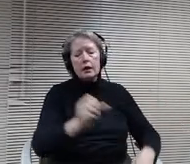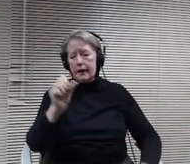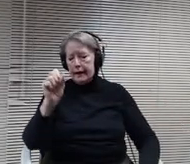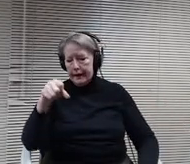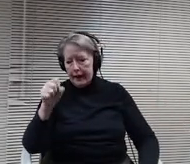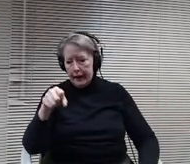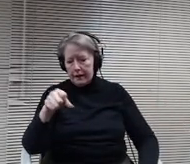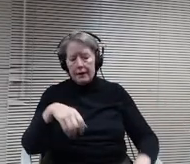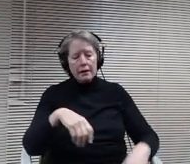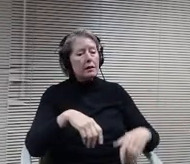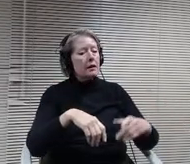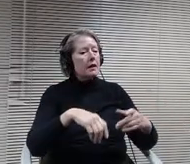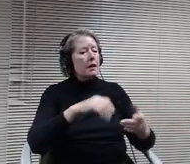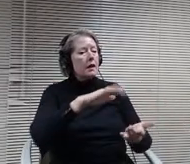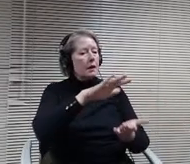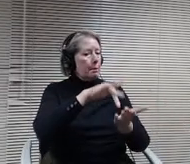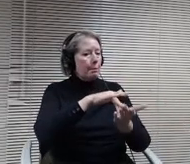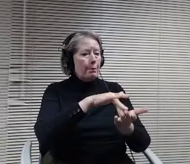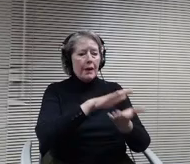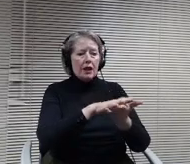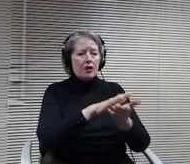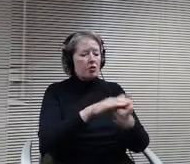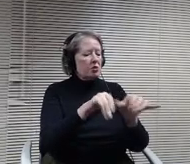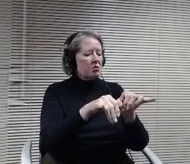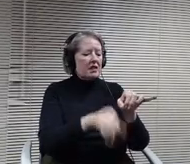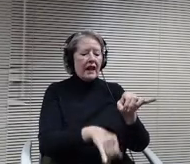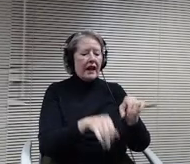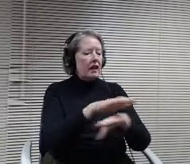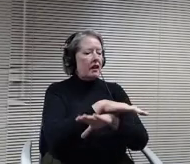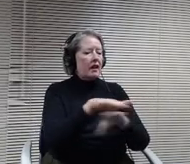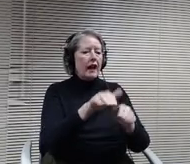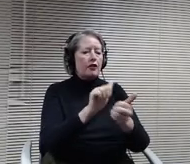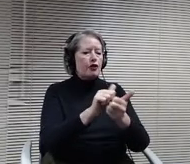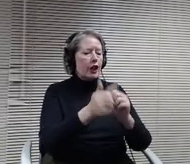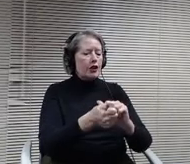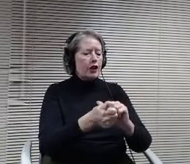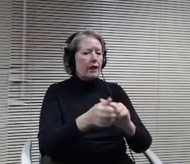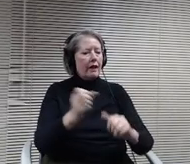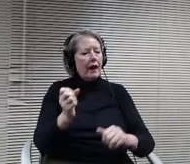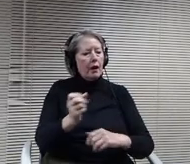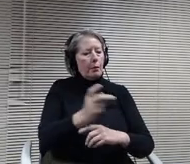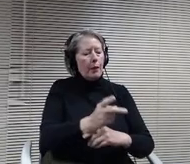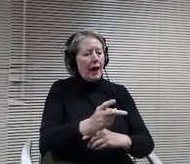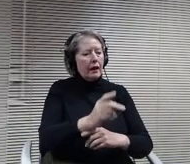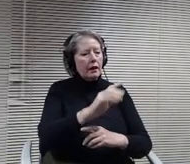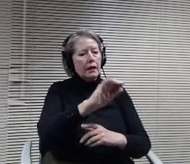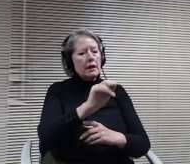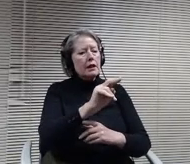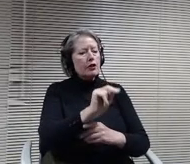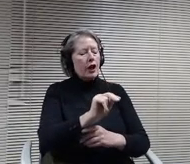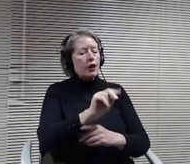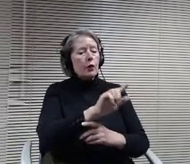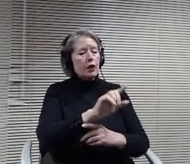models? Then they will start back on January 26. I don't think I really describe much about the middle school because